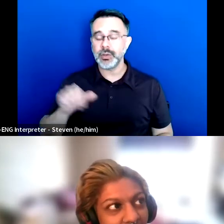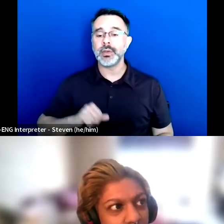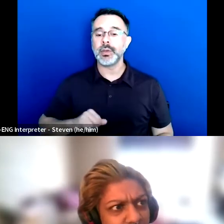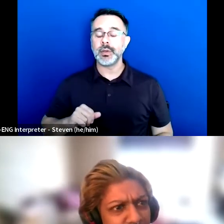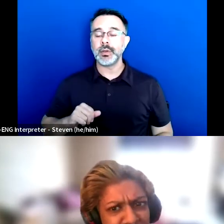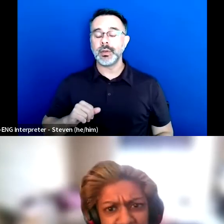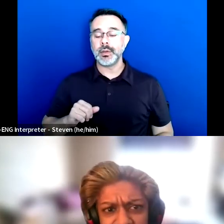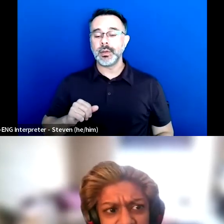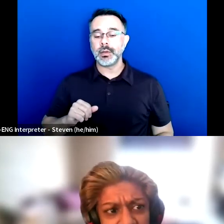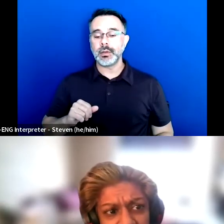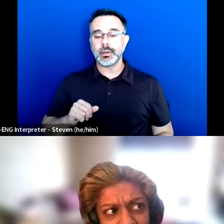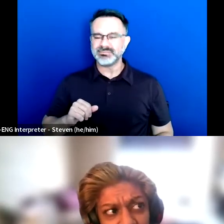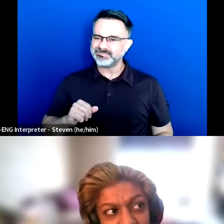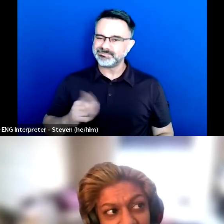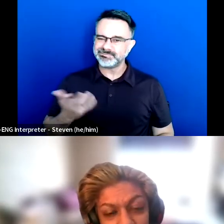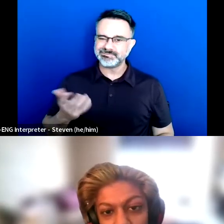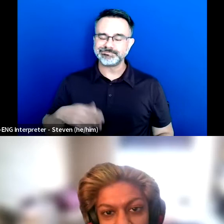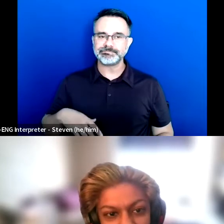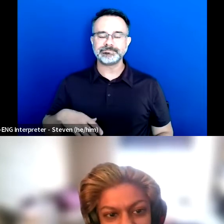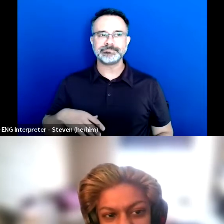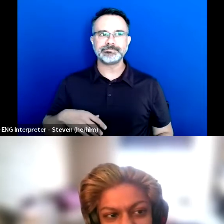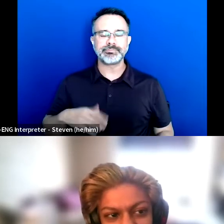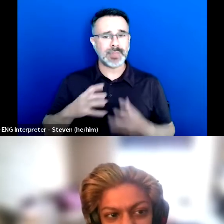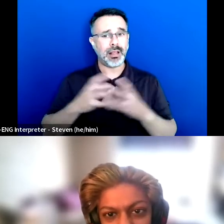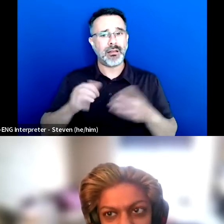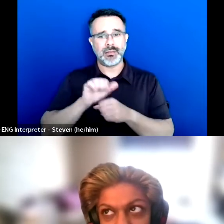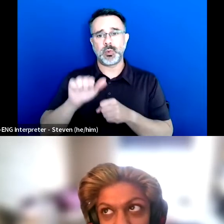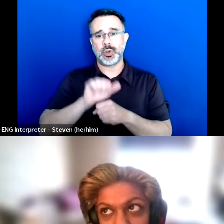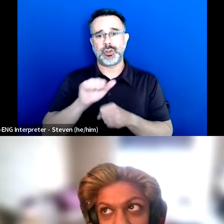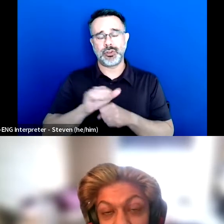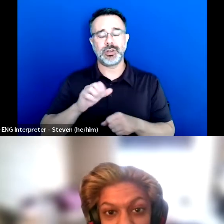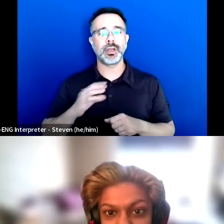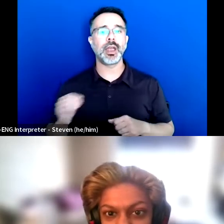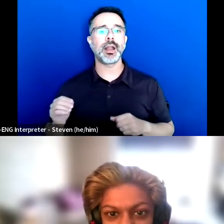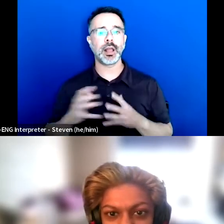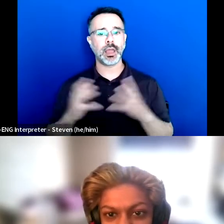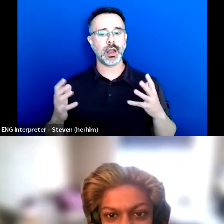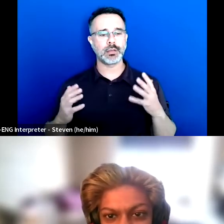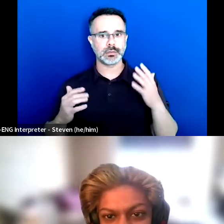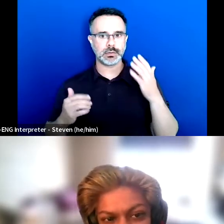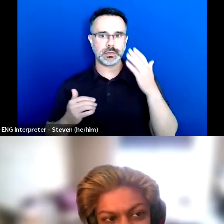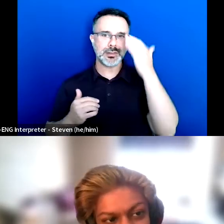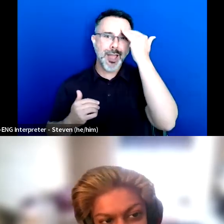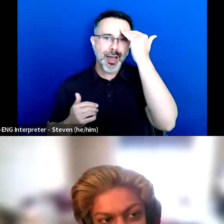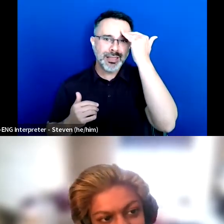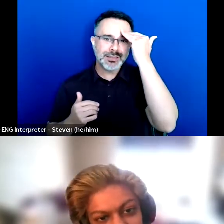And it's a lot of work and a lot of knowledge that you need to have to self-advocate.